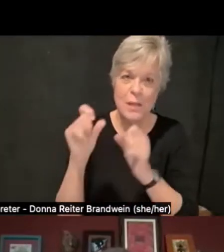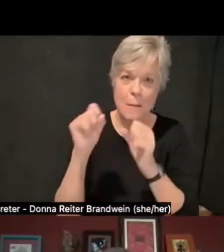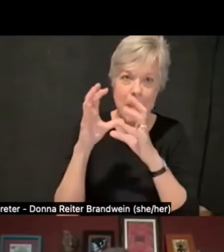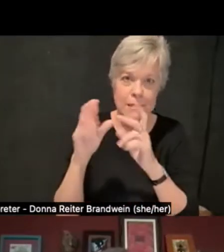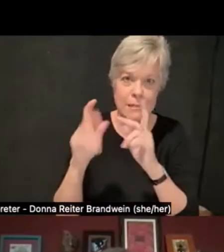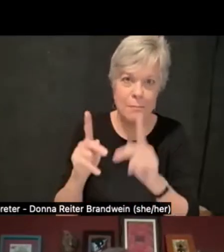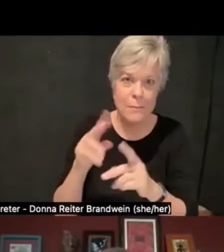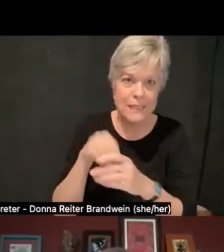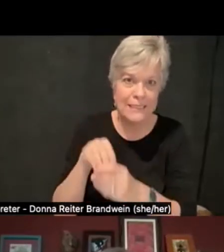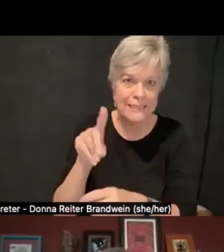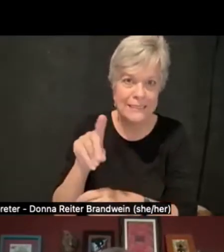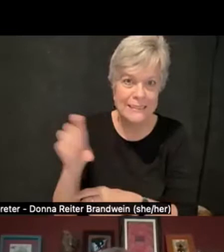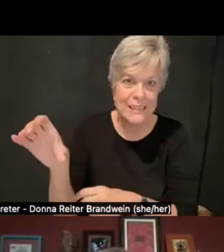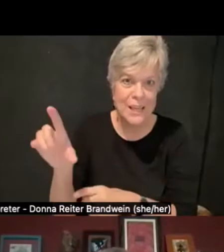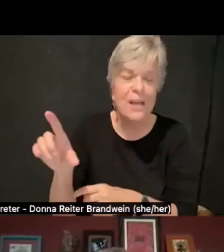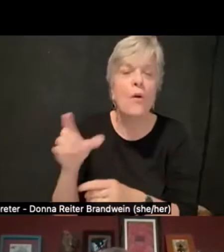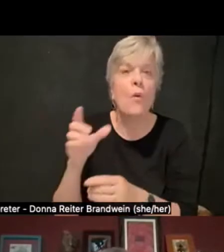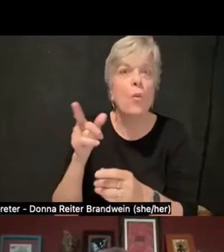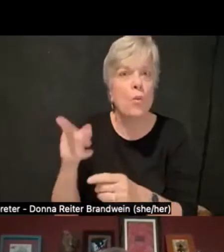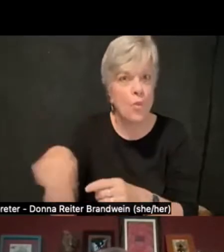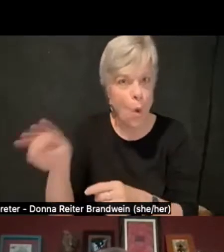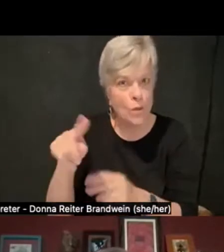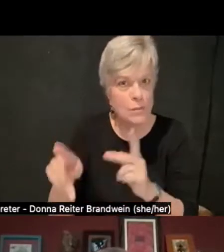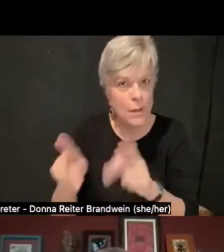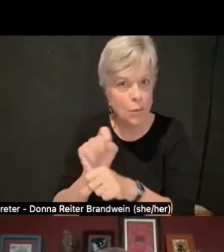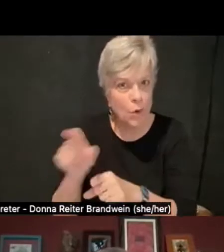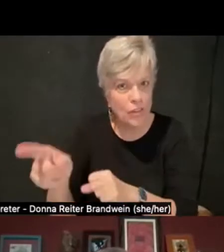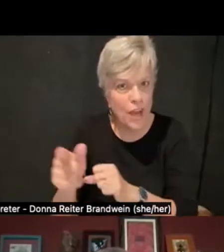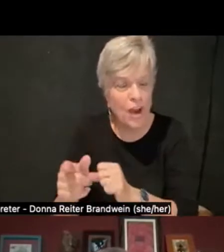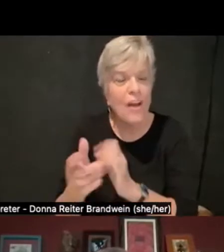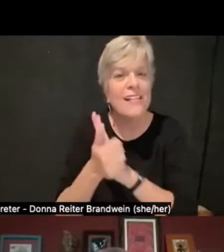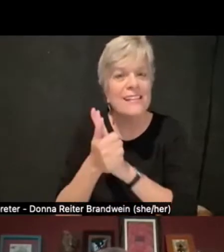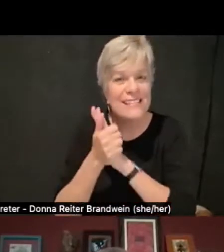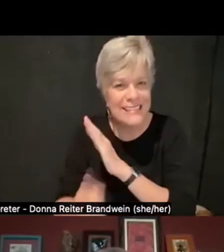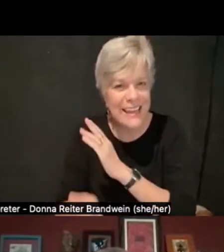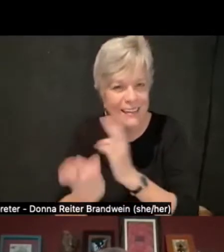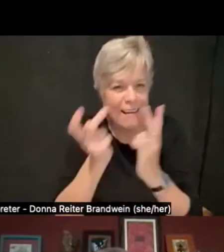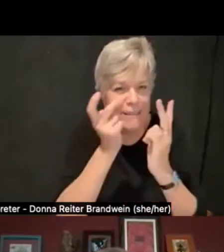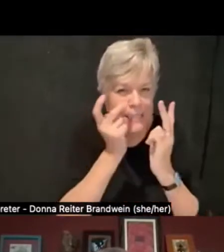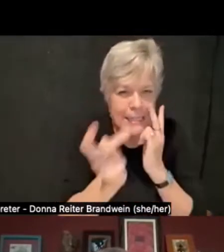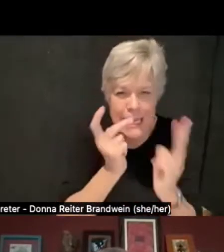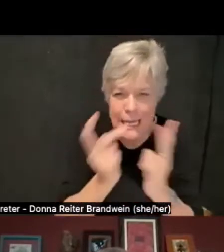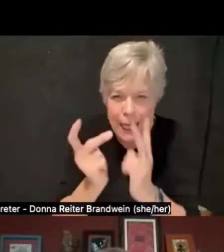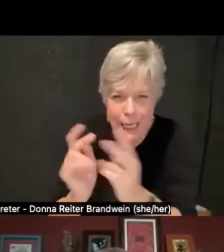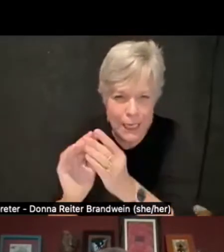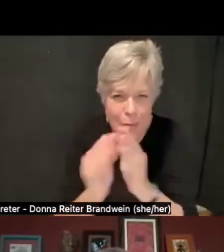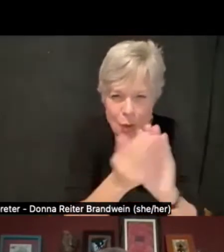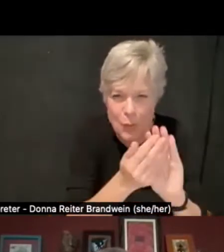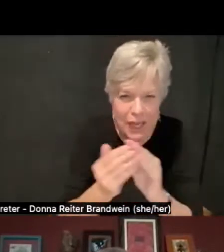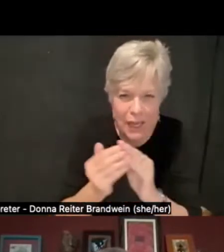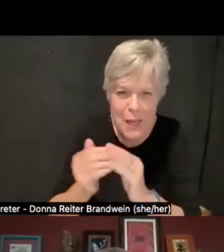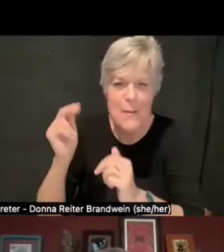but the skill in seeing new ways of being in community and building community and then transferring those skills